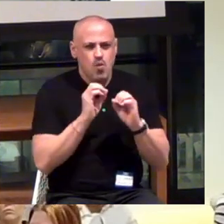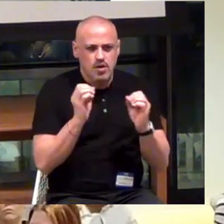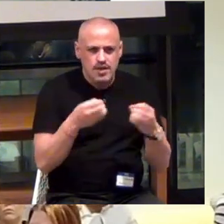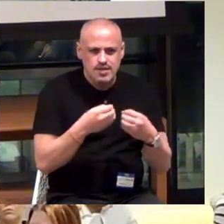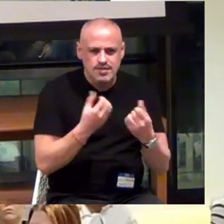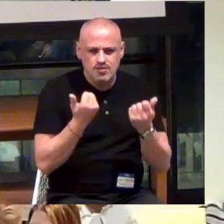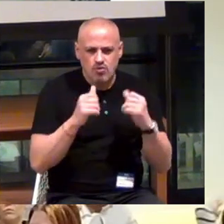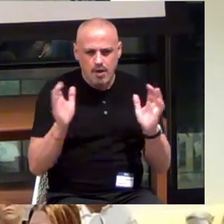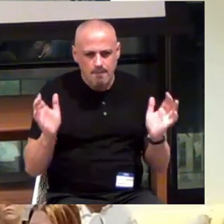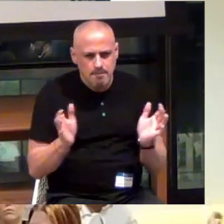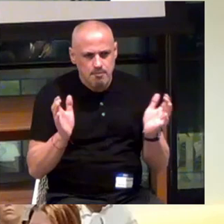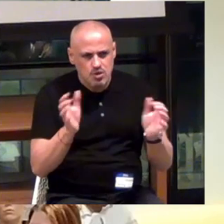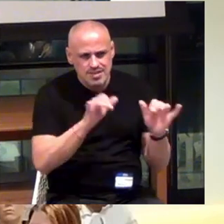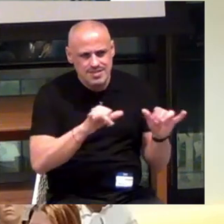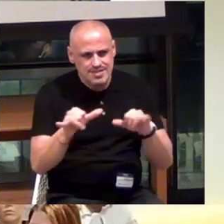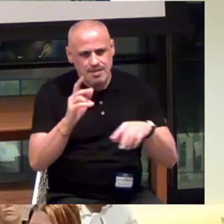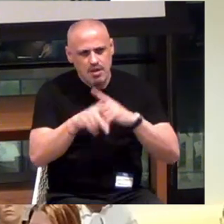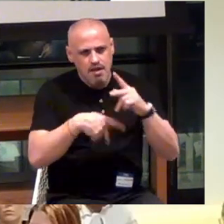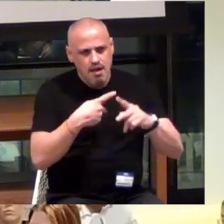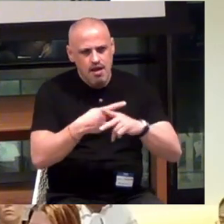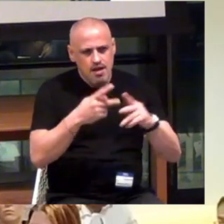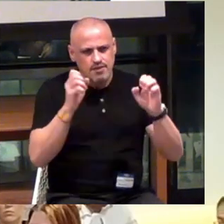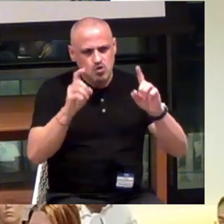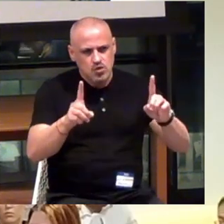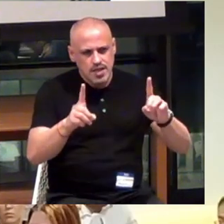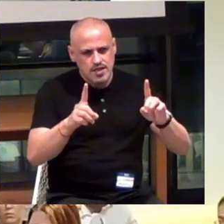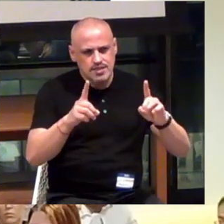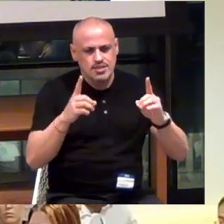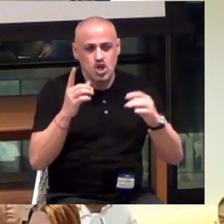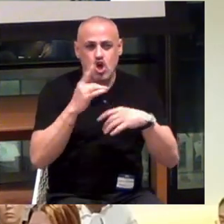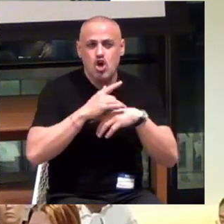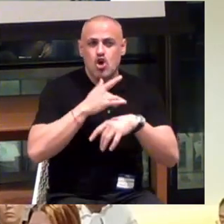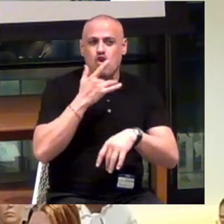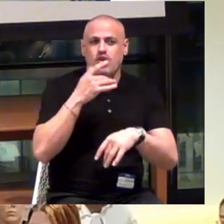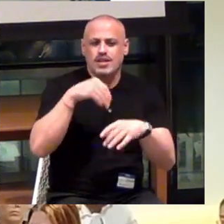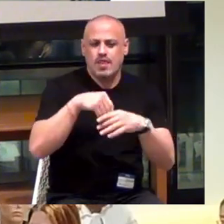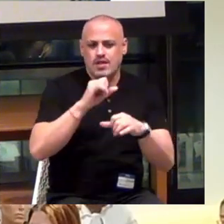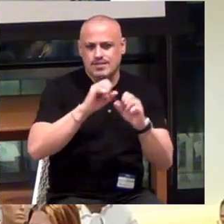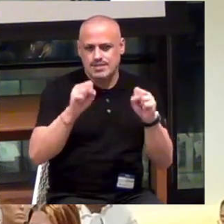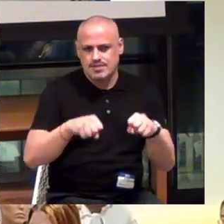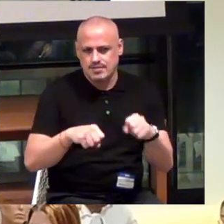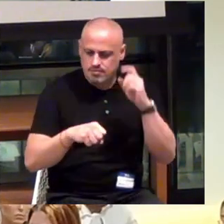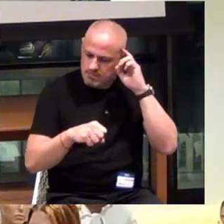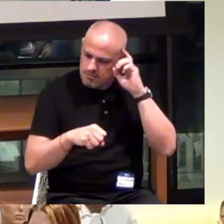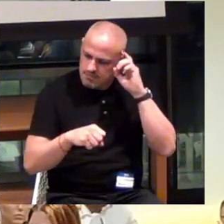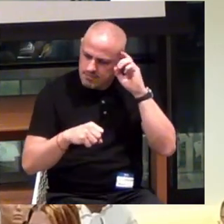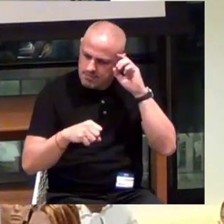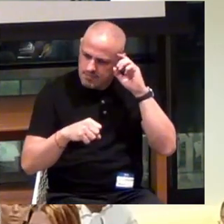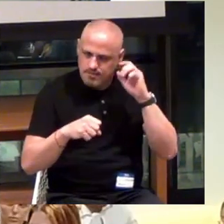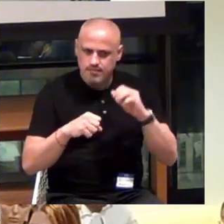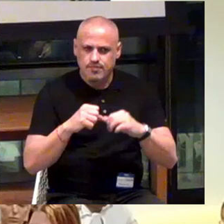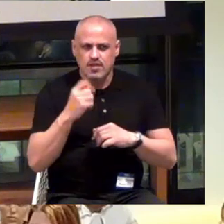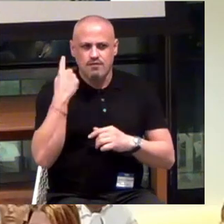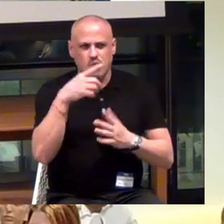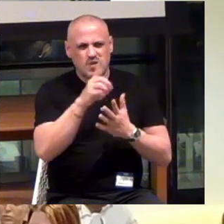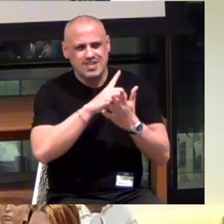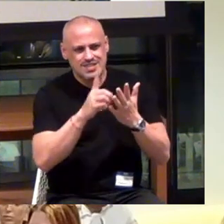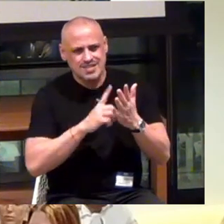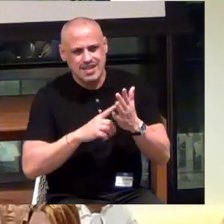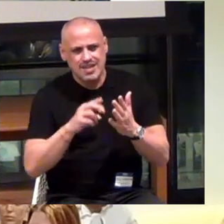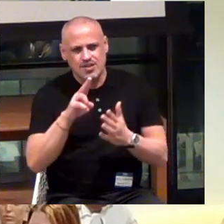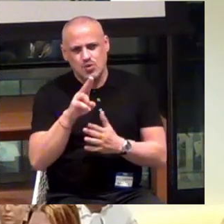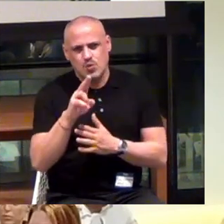to push that same kind of education early into the system around the design, UX field,